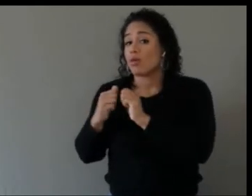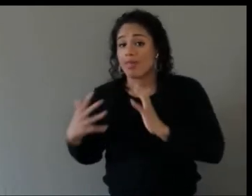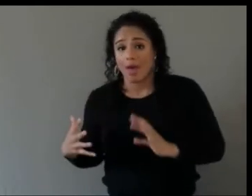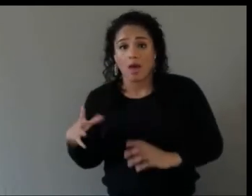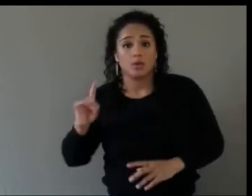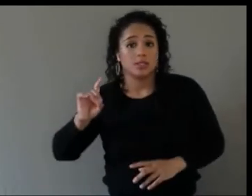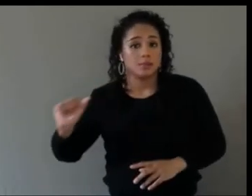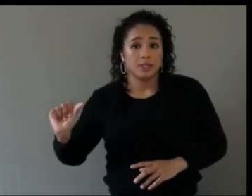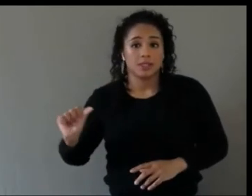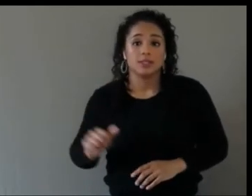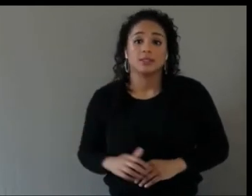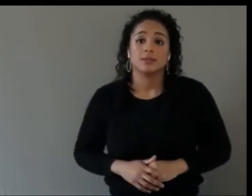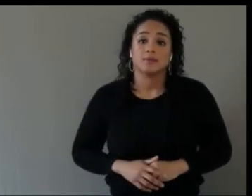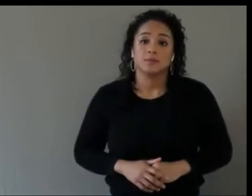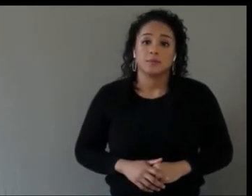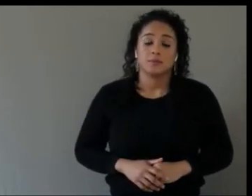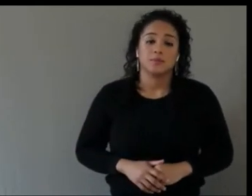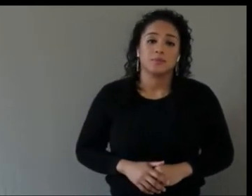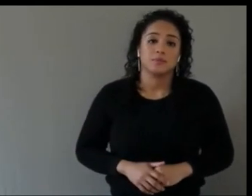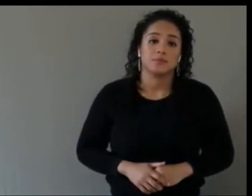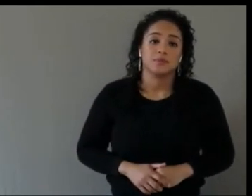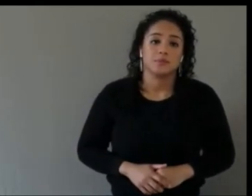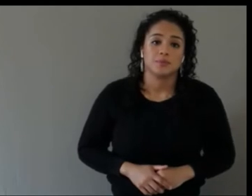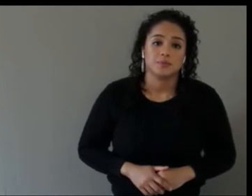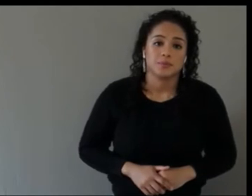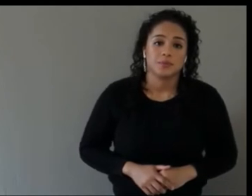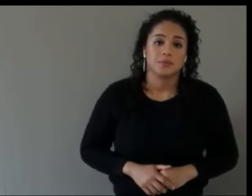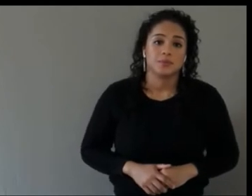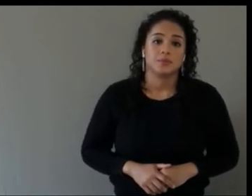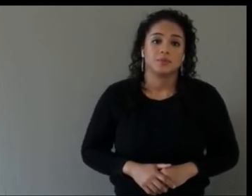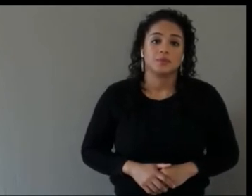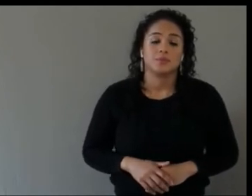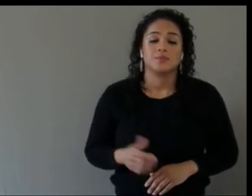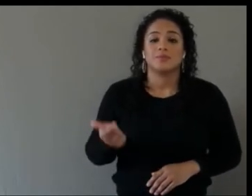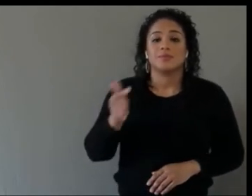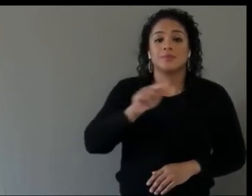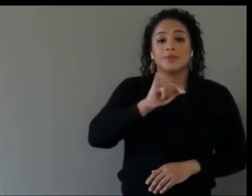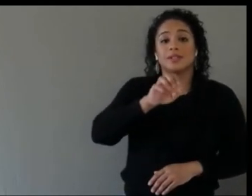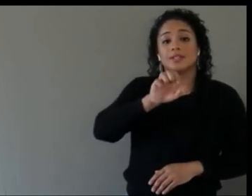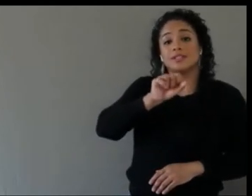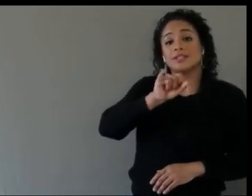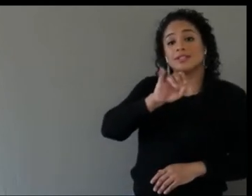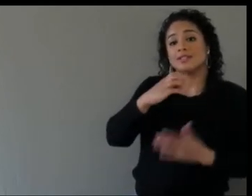Thank you very much.